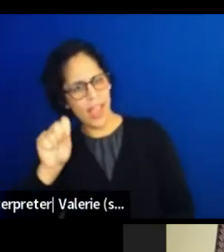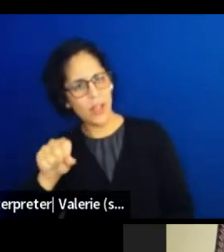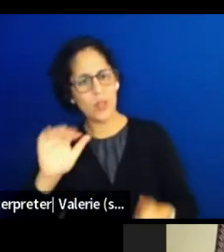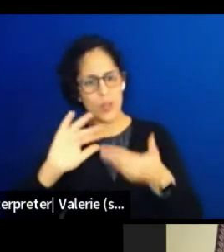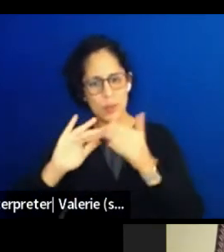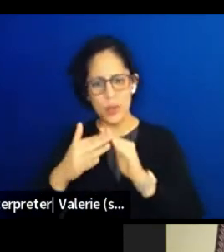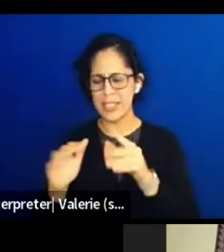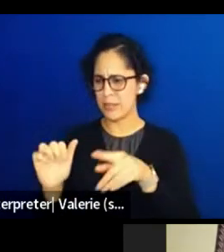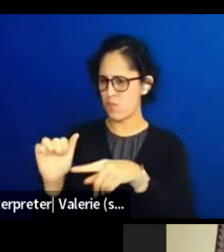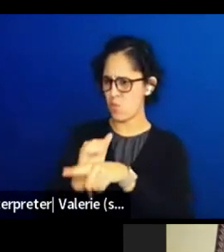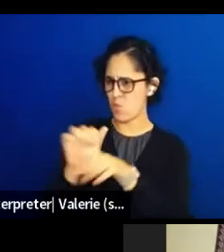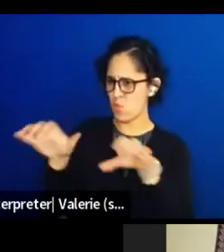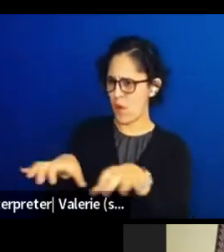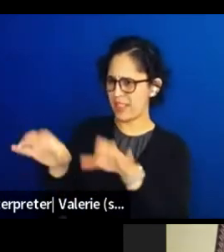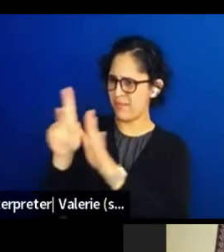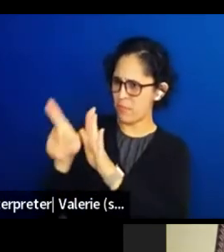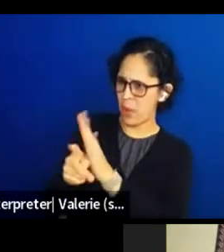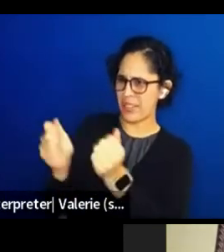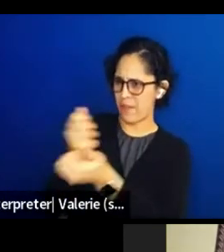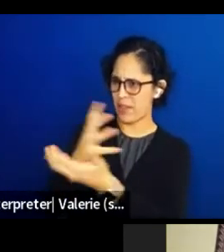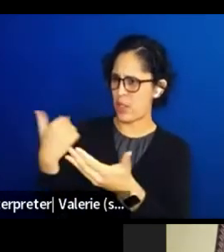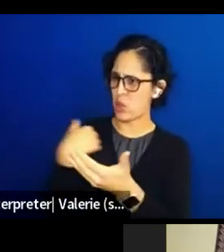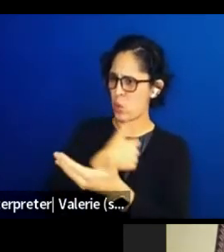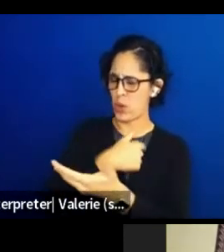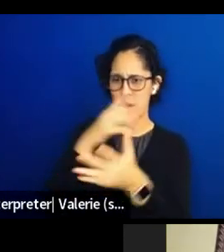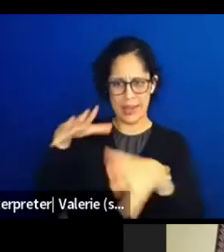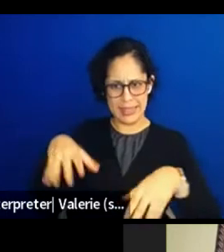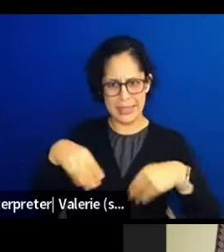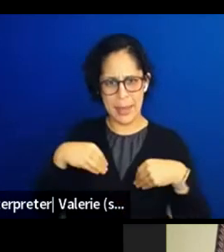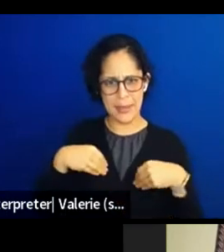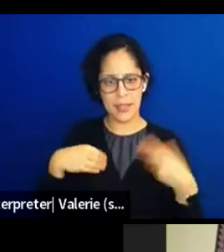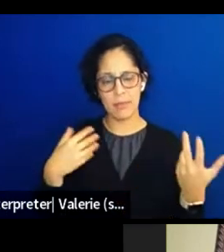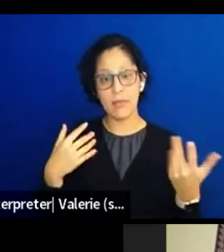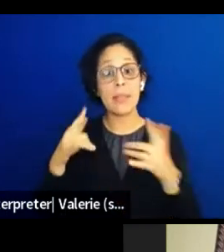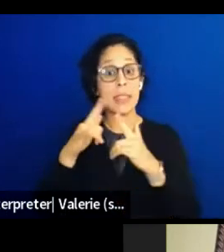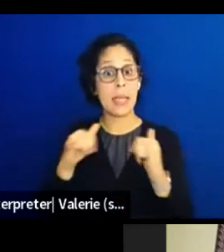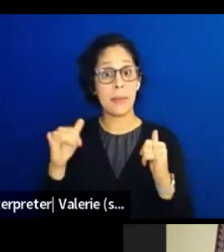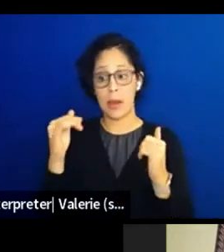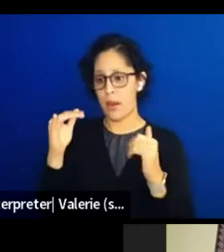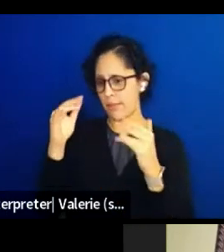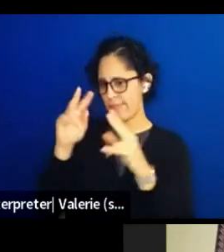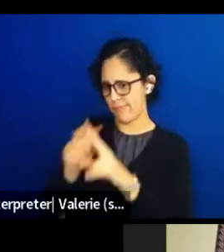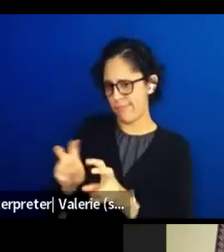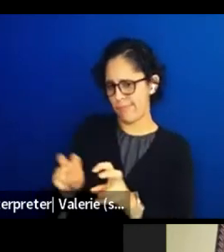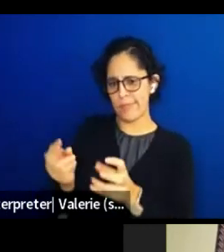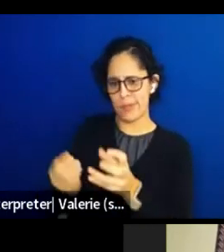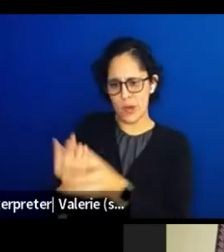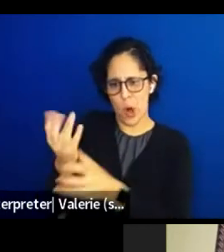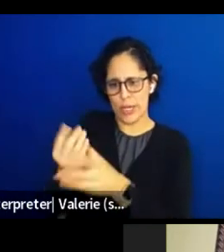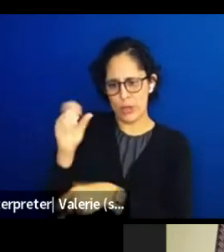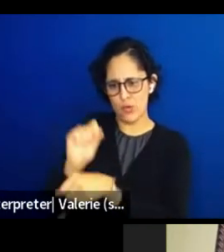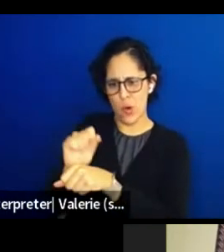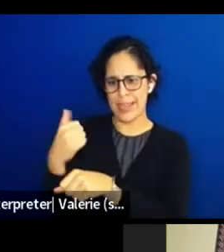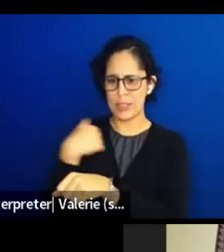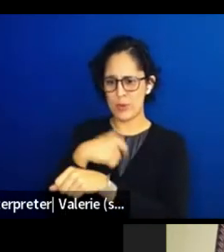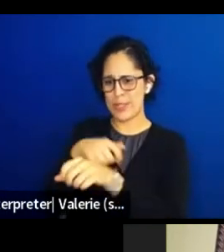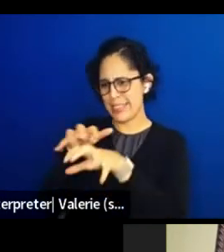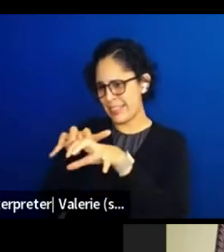And I'm like thinking about garden work. As we spread it across the landscape, we're caring for the landscape.